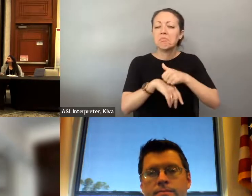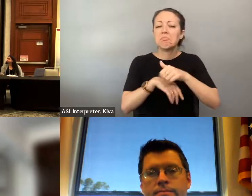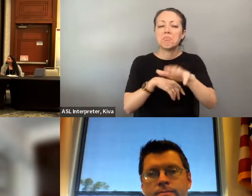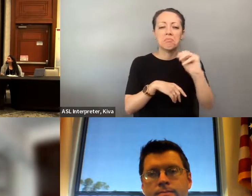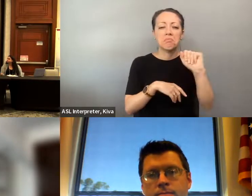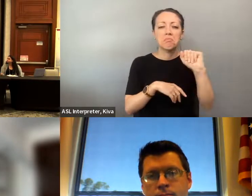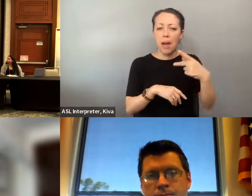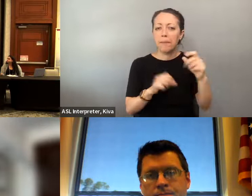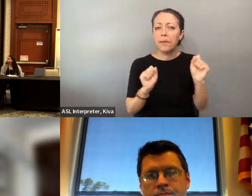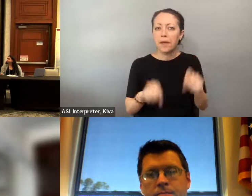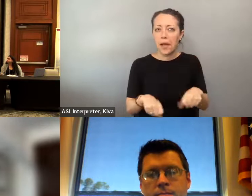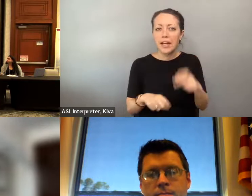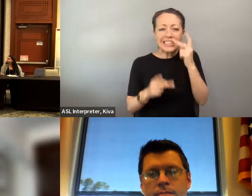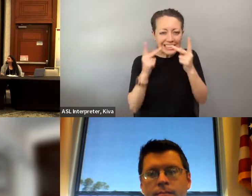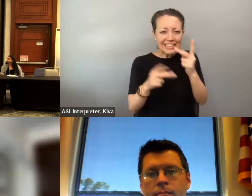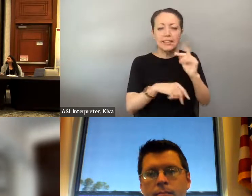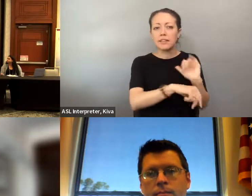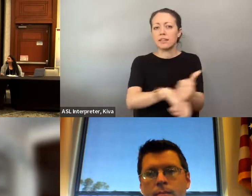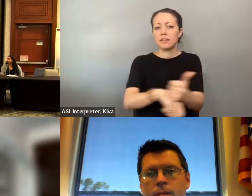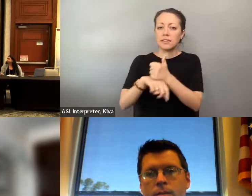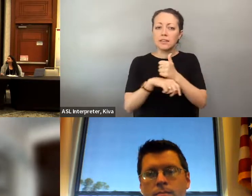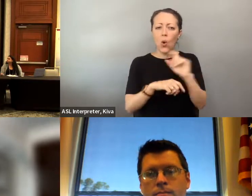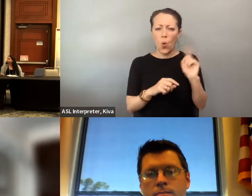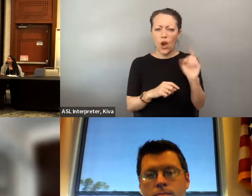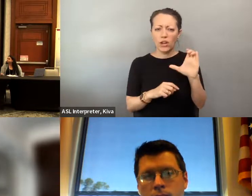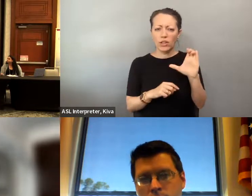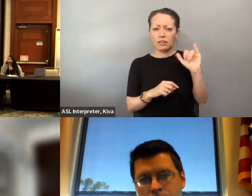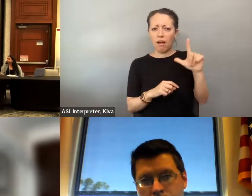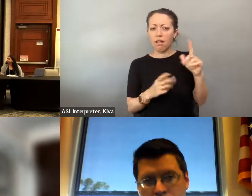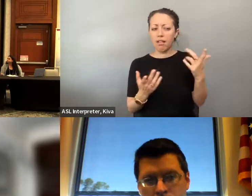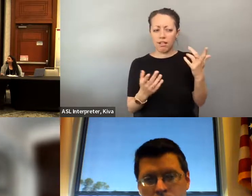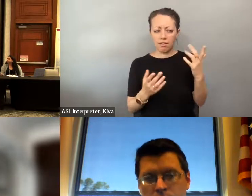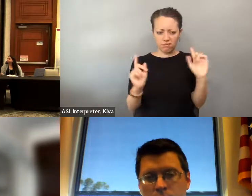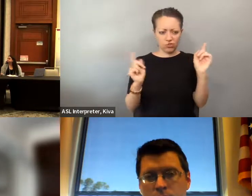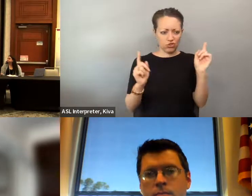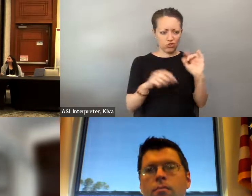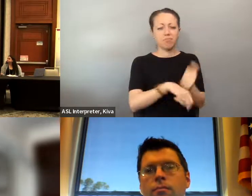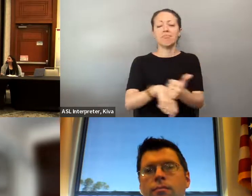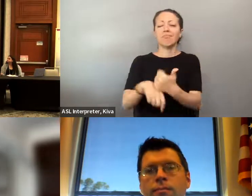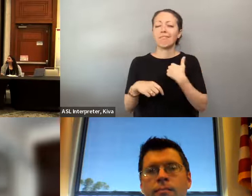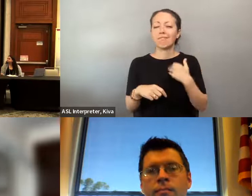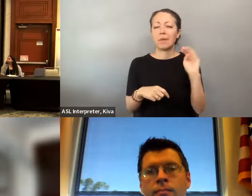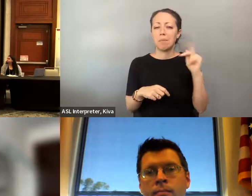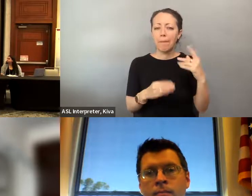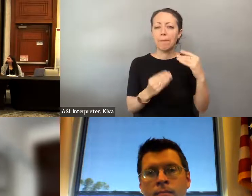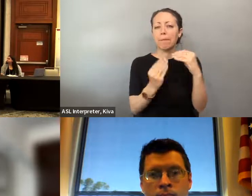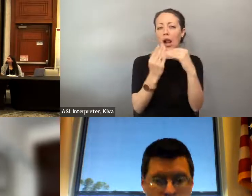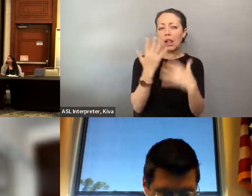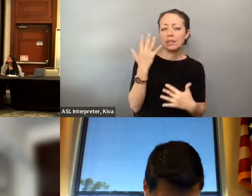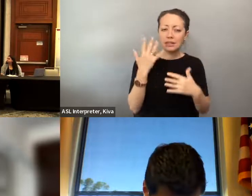There's brochures out there, or you can find your local centers for independent living. you all a map of in-person people. There's brochures